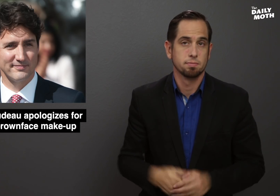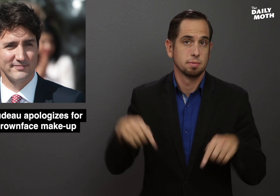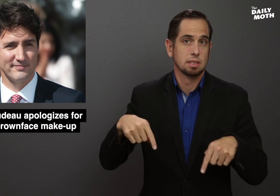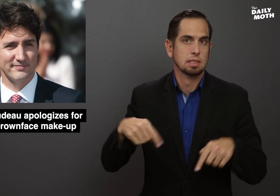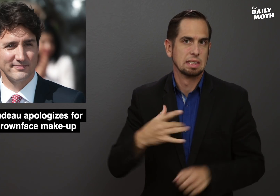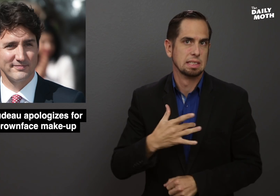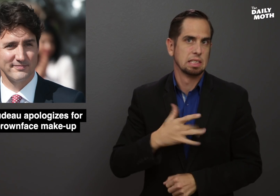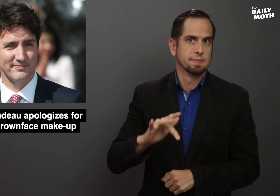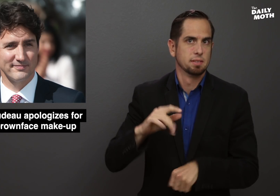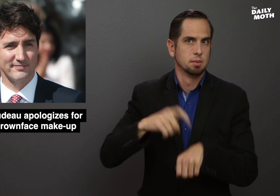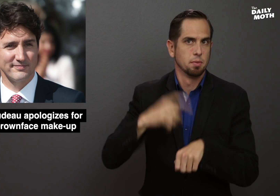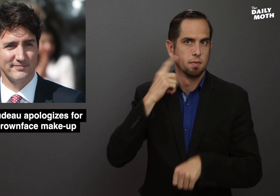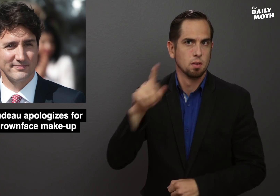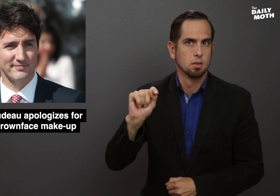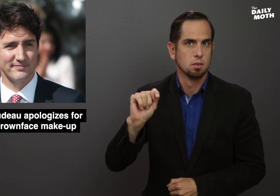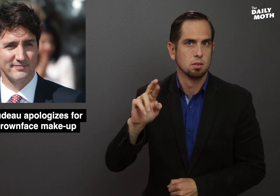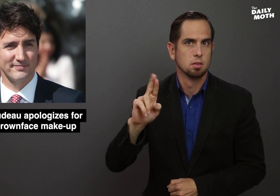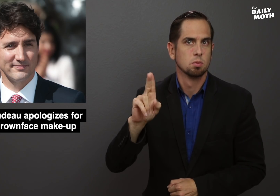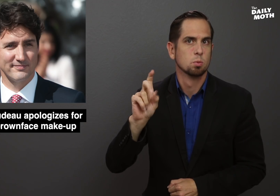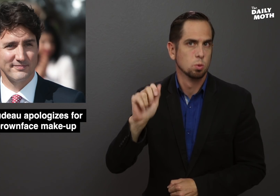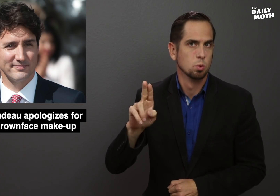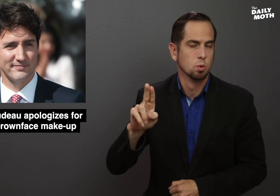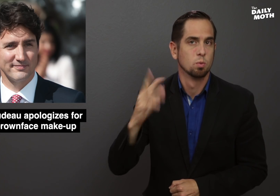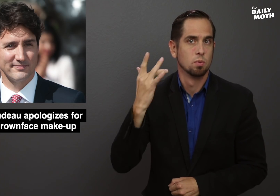This is a sensitive time for Trudeau